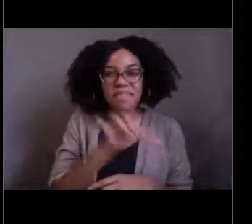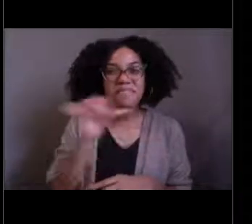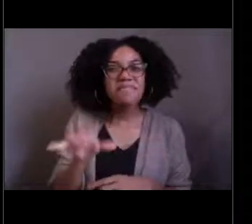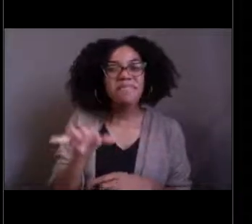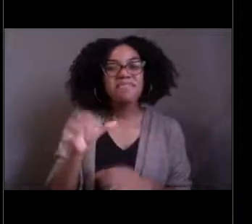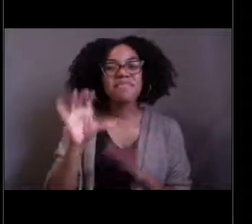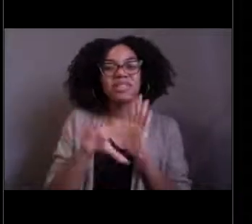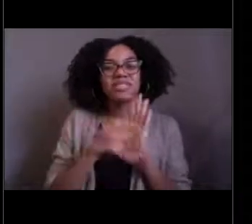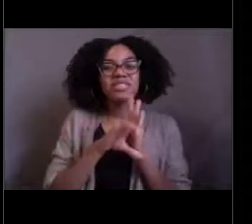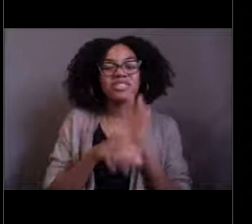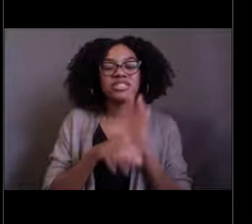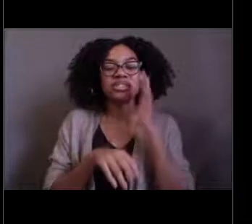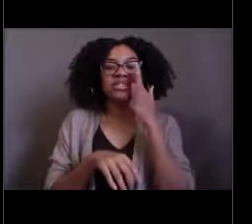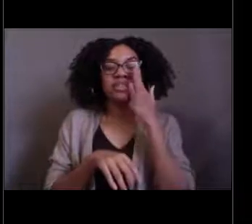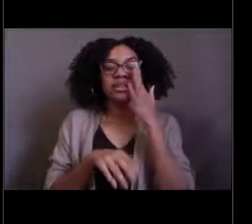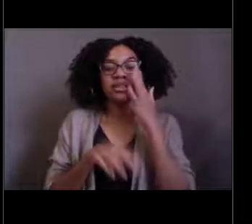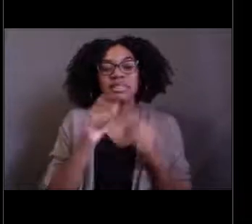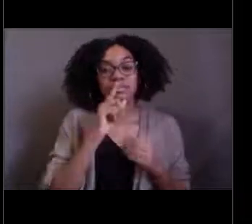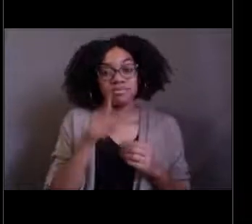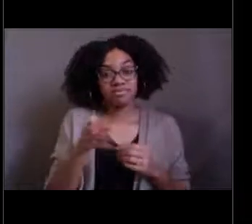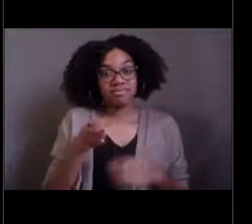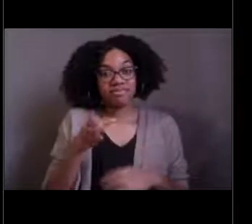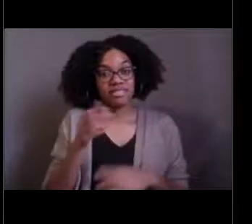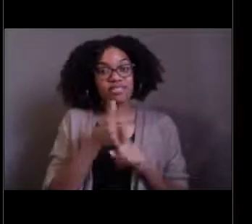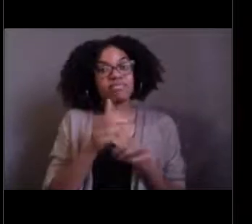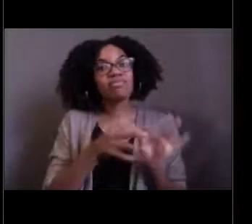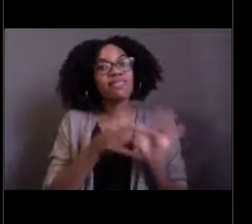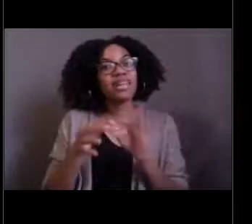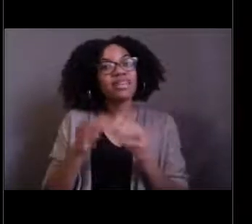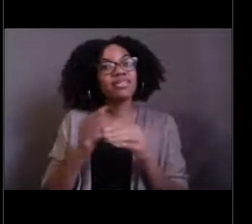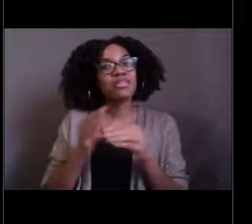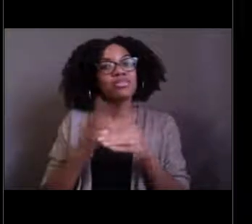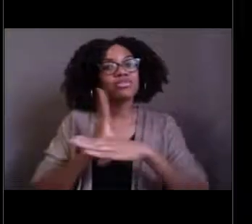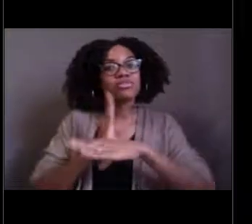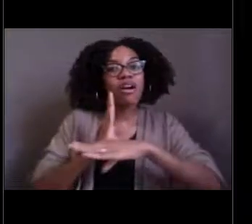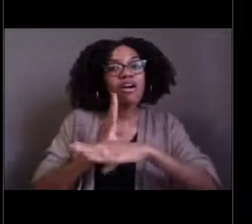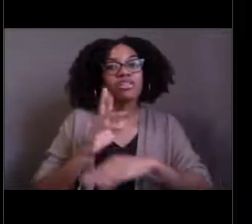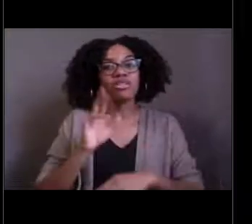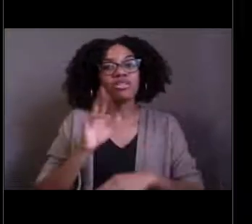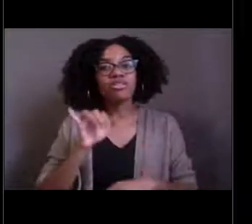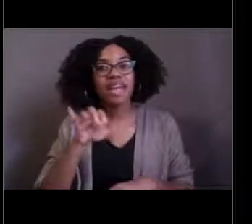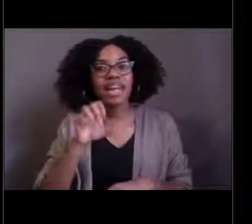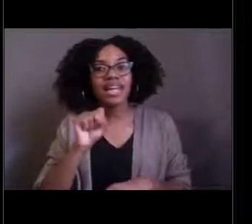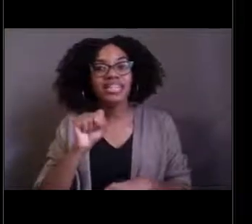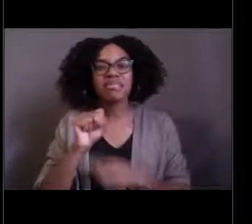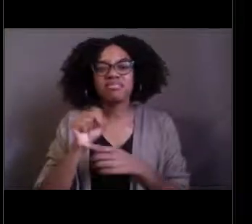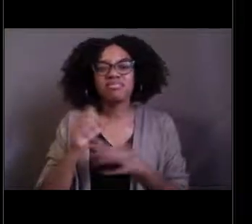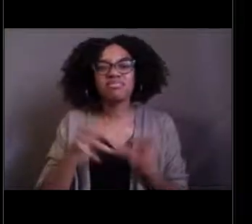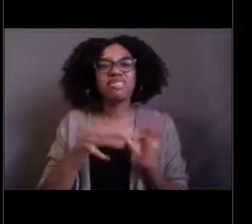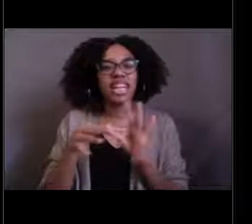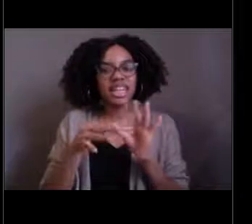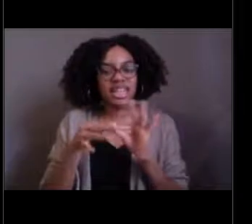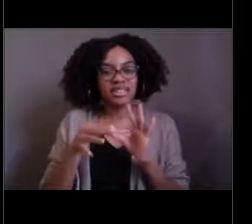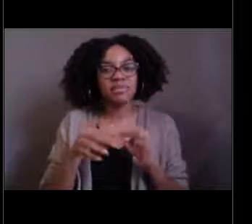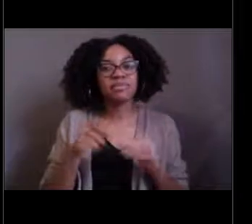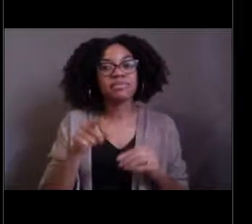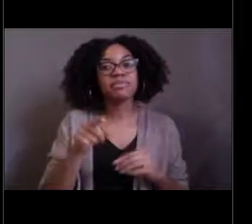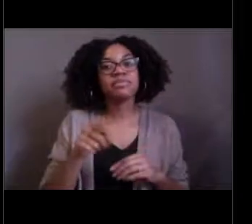they are a fish that's related to sharks and rays but they're called a chimera because of, as you see in the video,